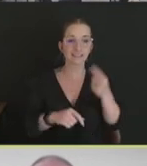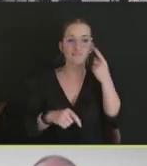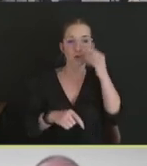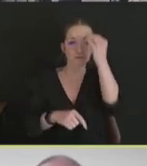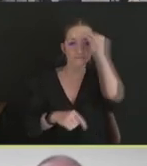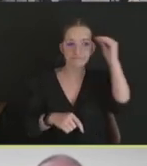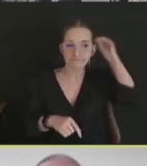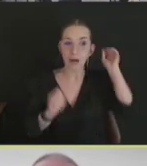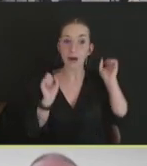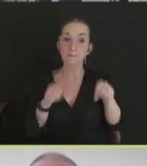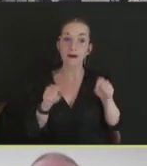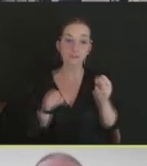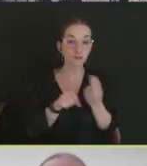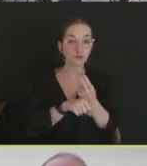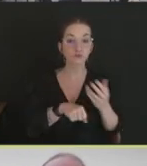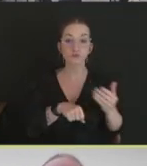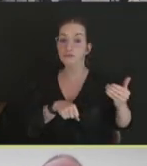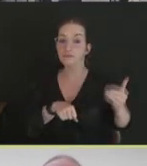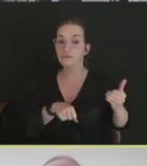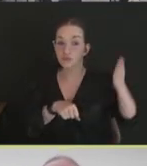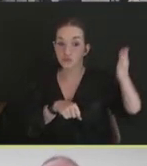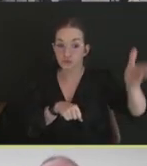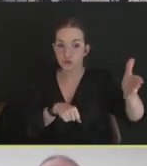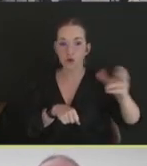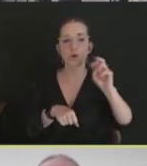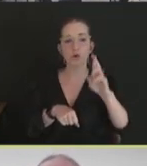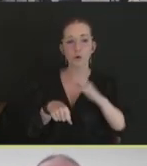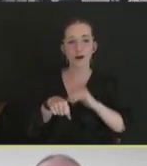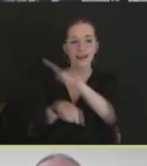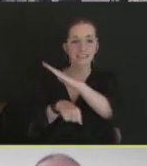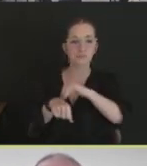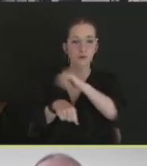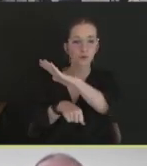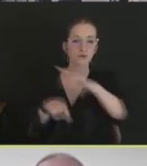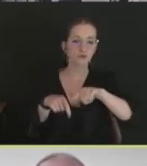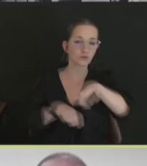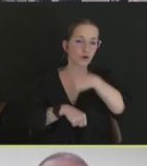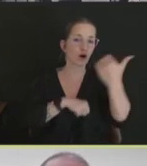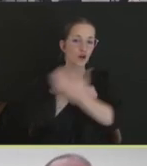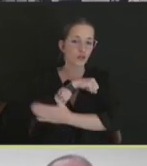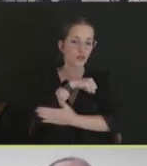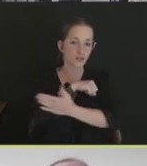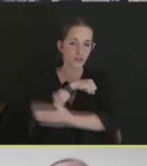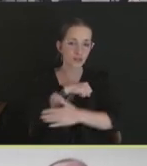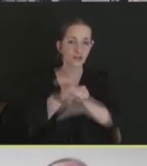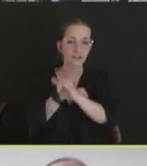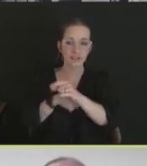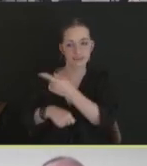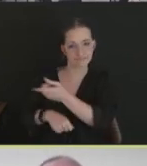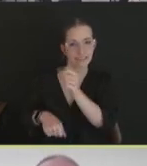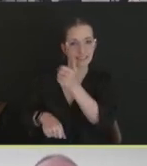other countries that do use vaccines to control avian influenza. So these are some of the general